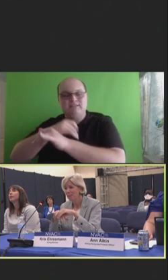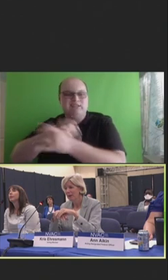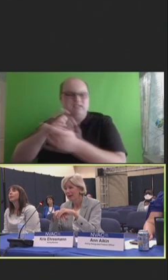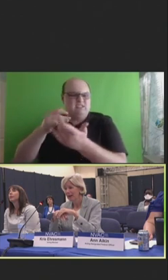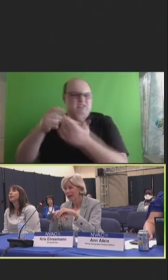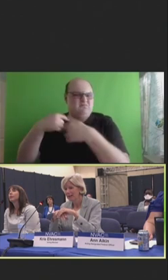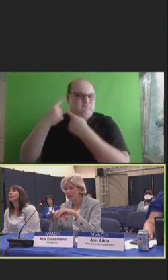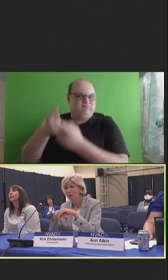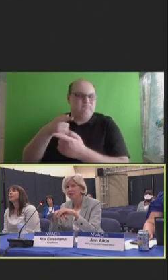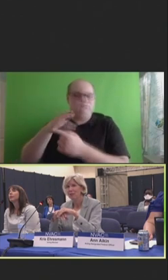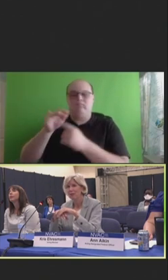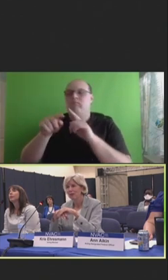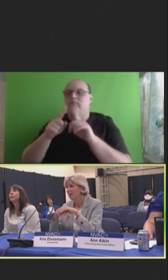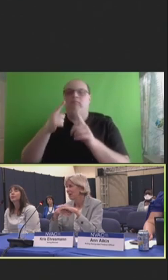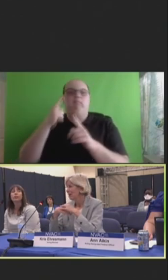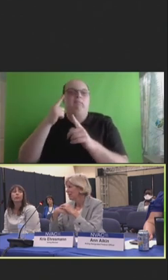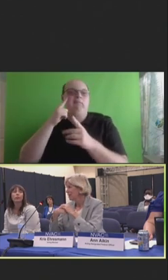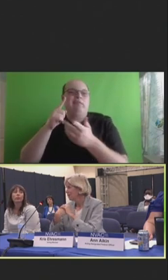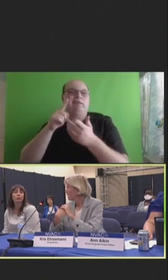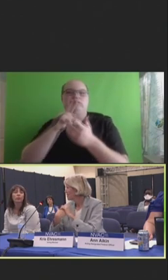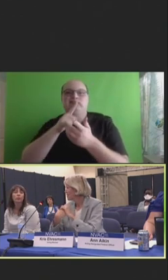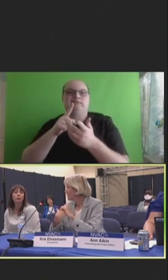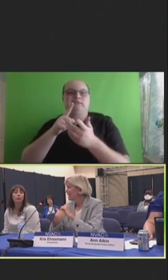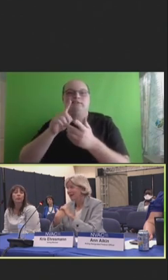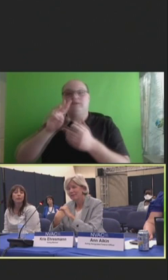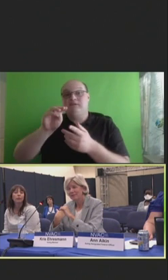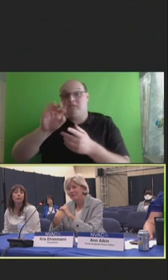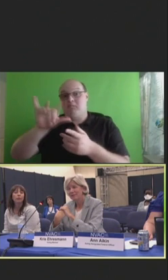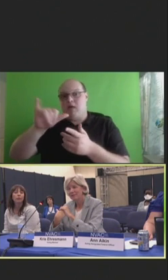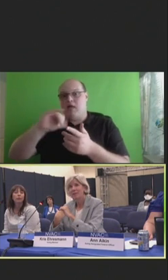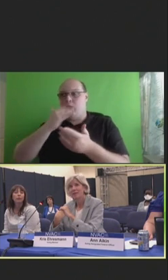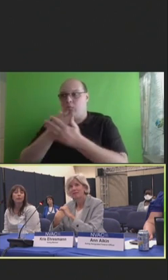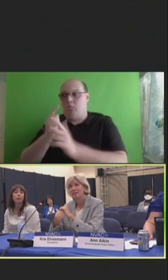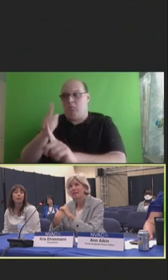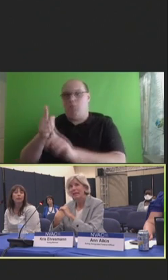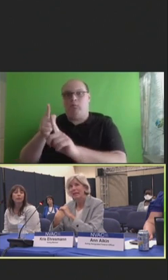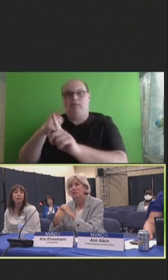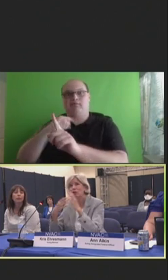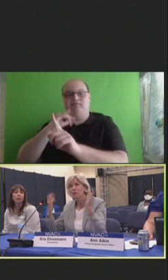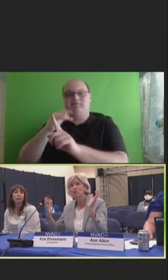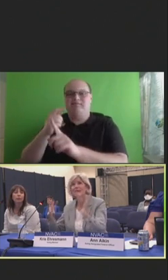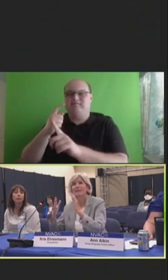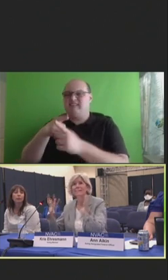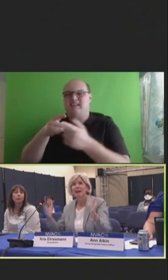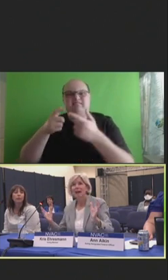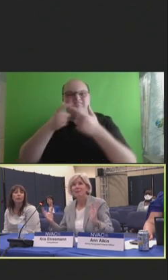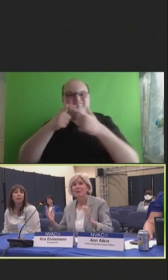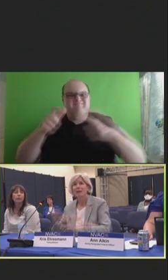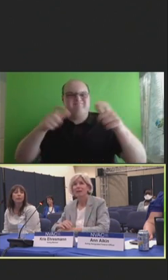But I do think that, you know, Molly made excellent points. And it's huge. And it's complicated.